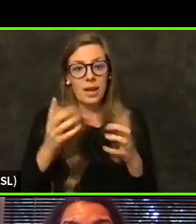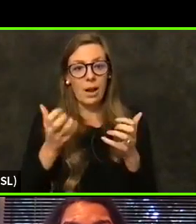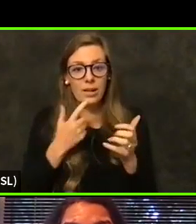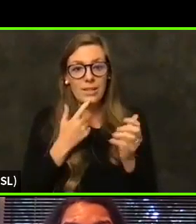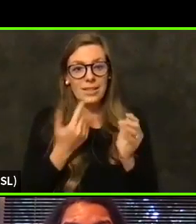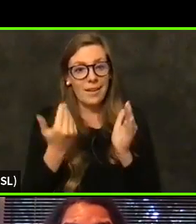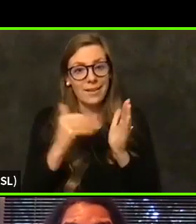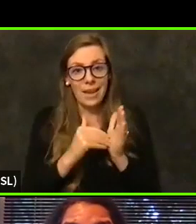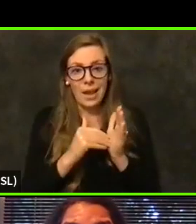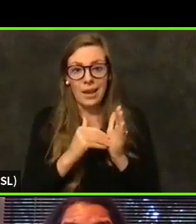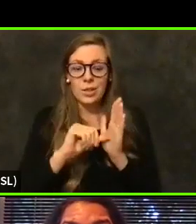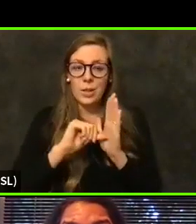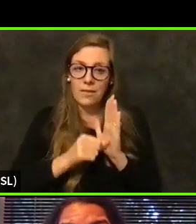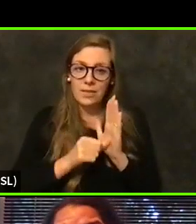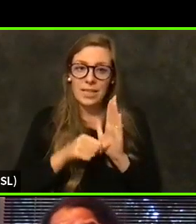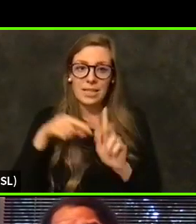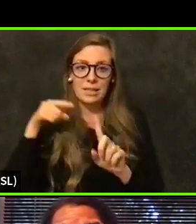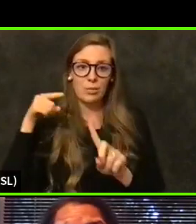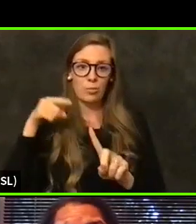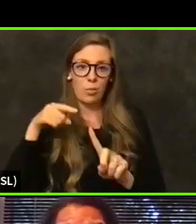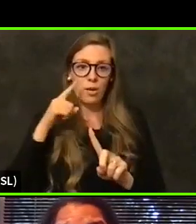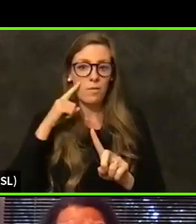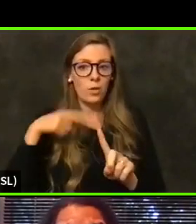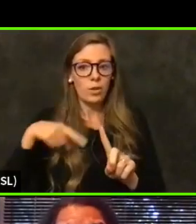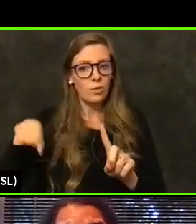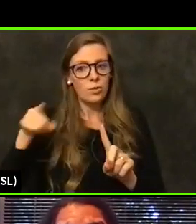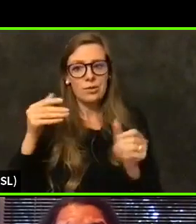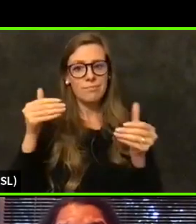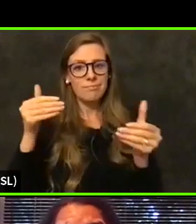importance for everybody to get out there and go ahead and get a test like we know